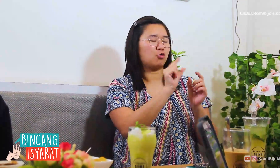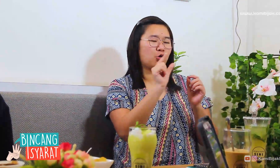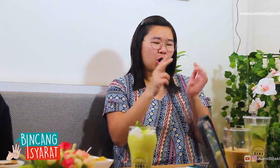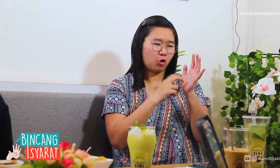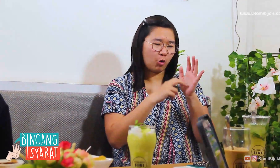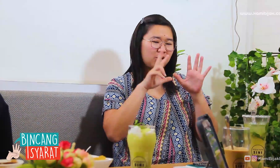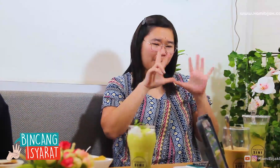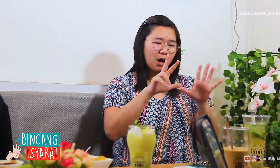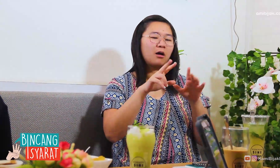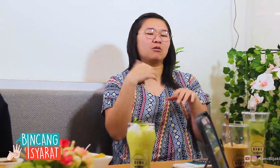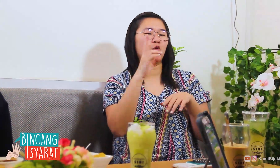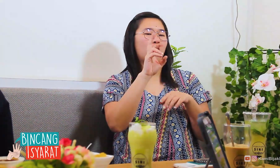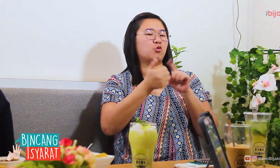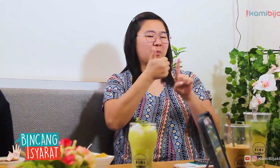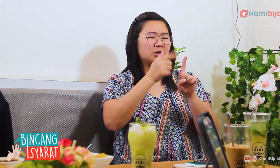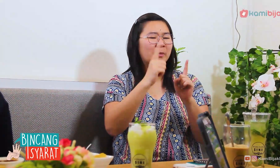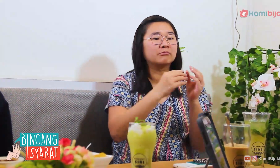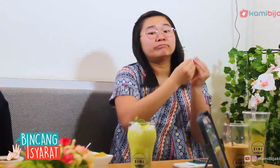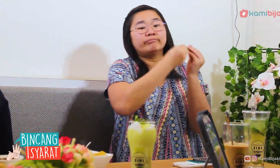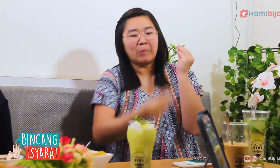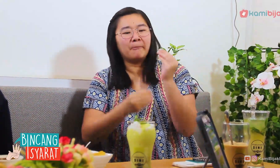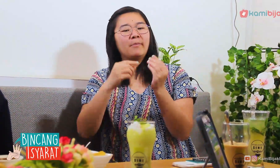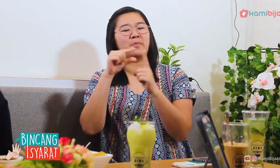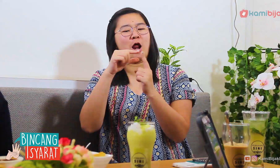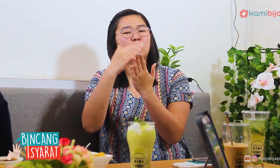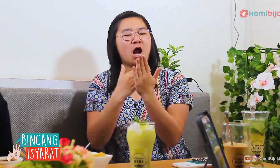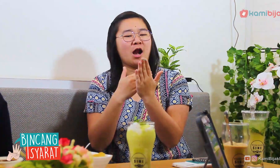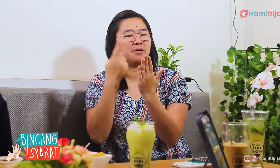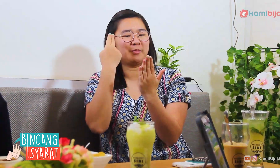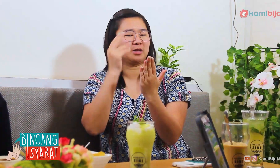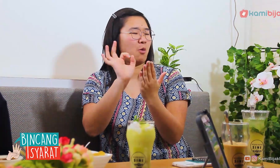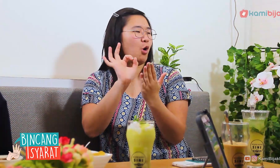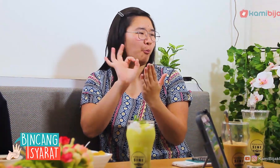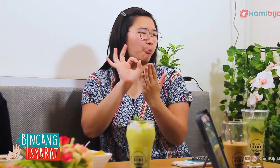Law No.8 Year 2016 but to the Government Regulation that hasn't.